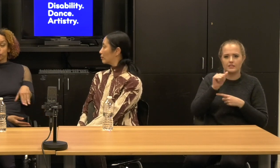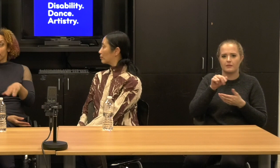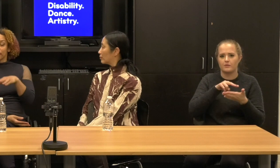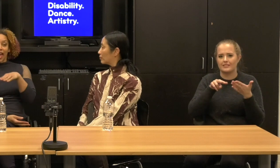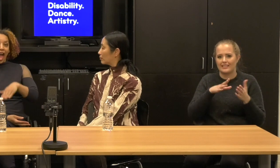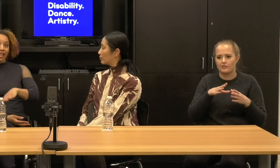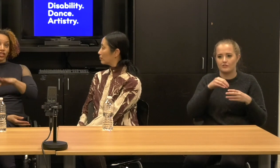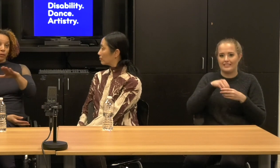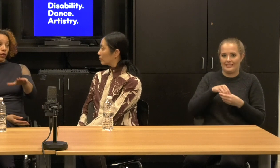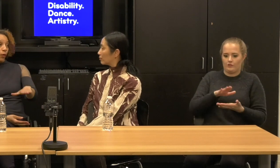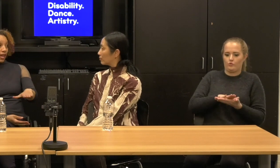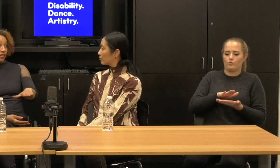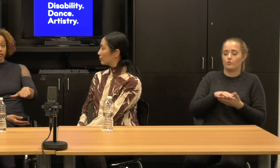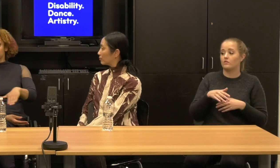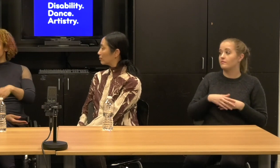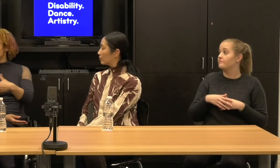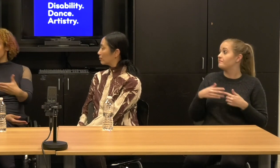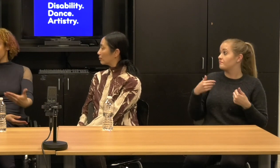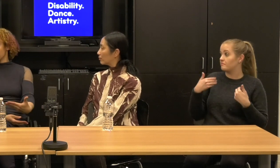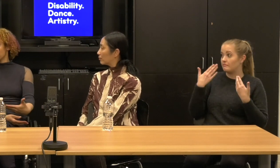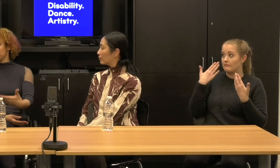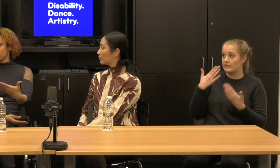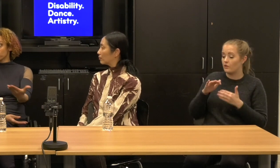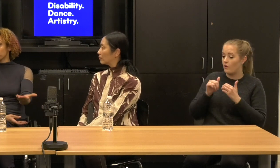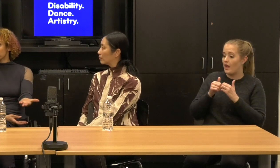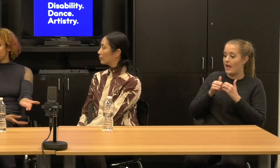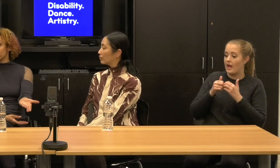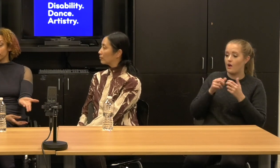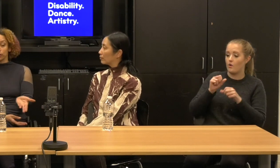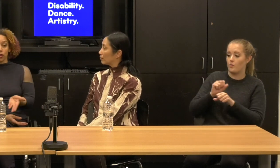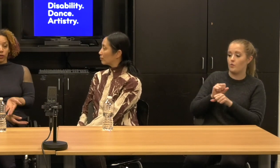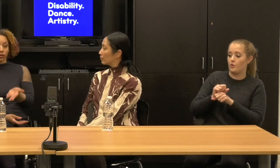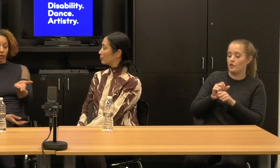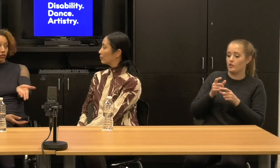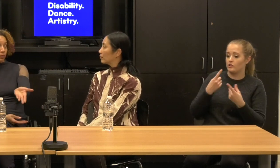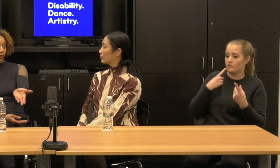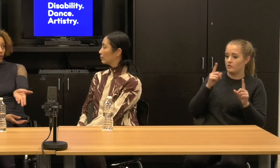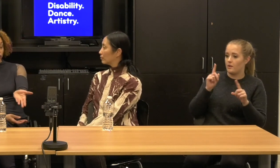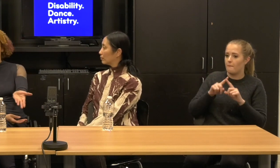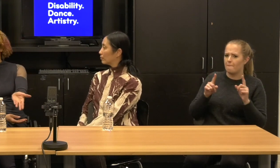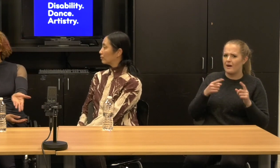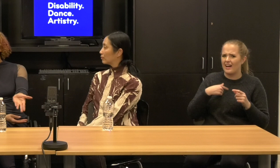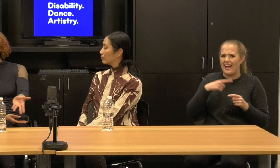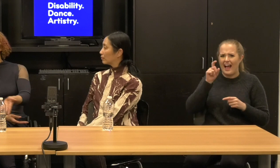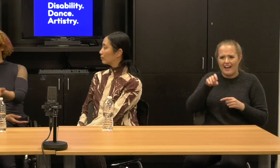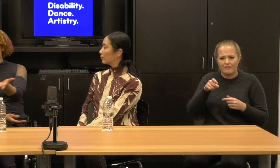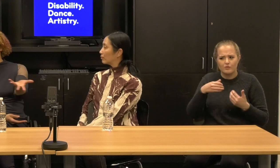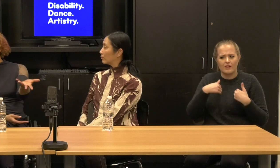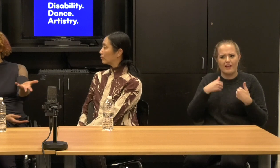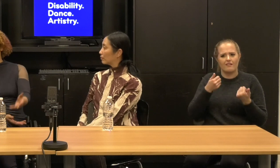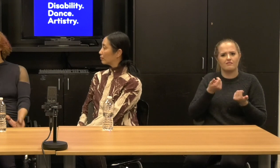Right, but there has to be away for the artist to be in schools. I mean, we know that nondisabled office go into schools.